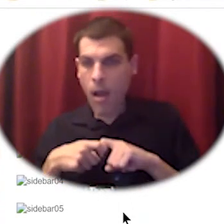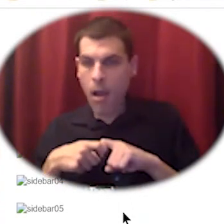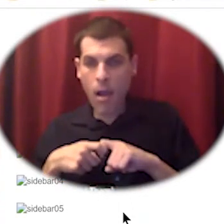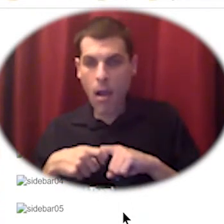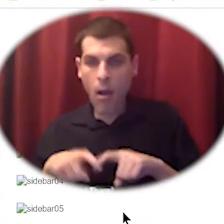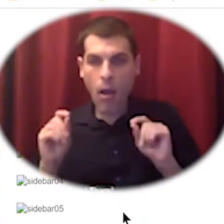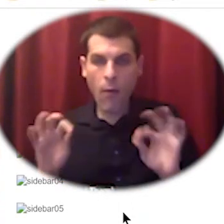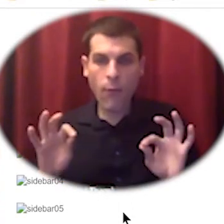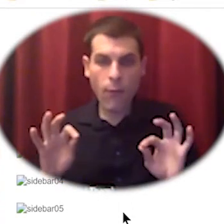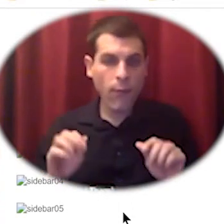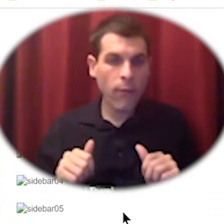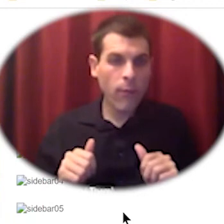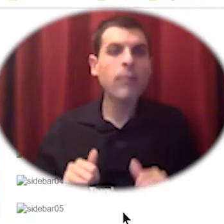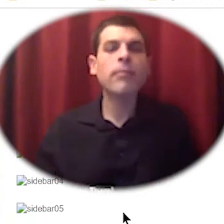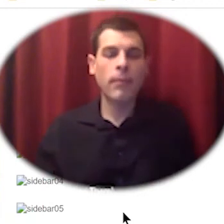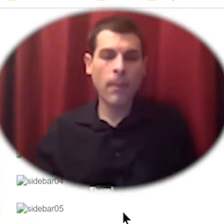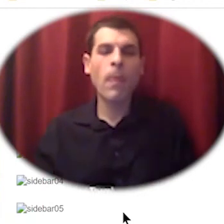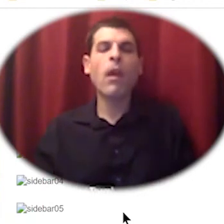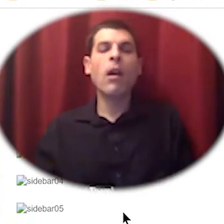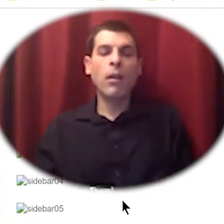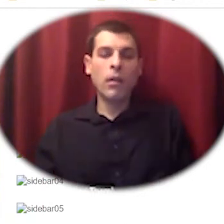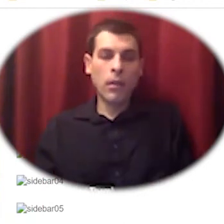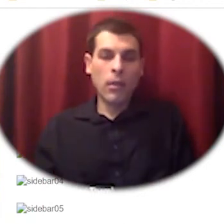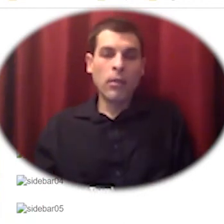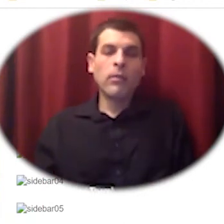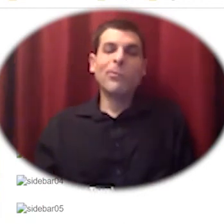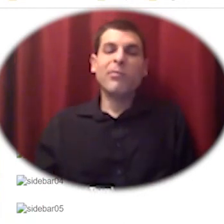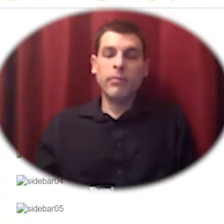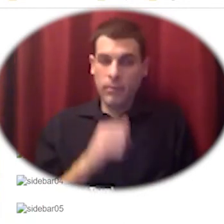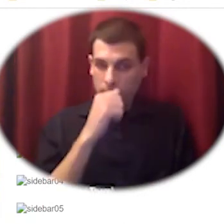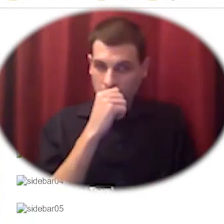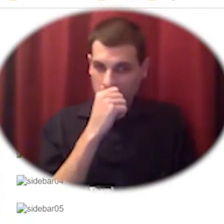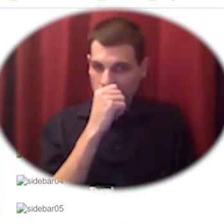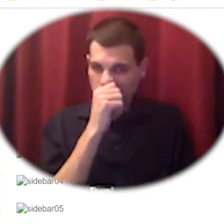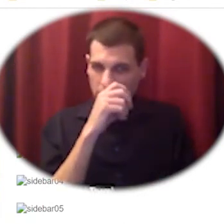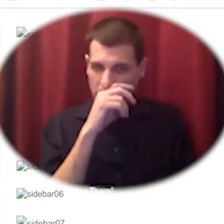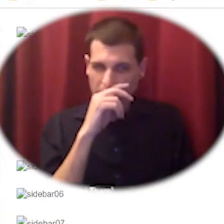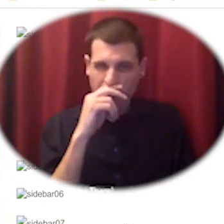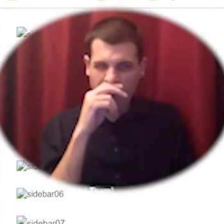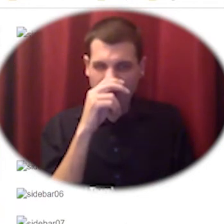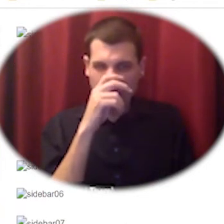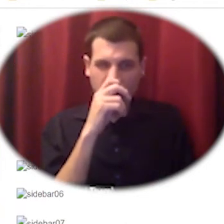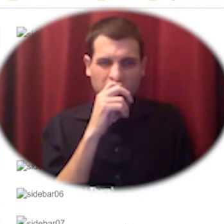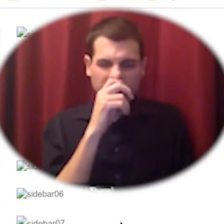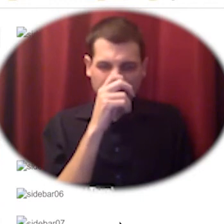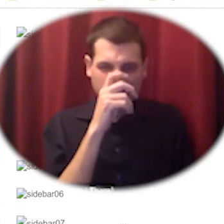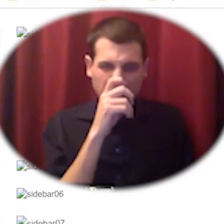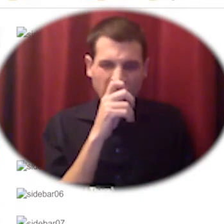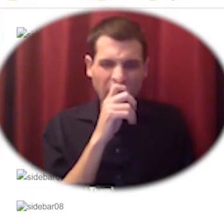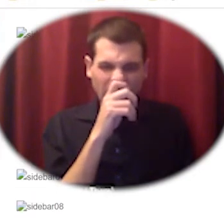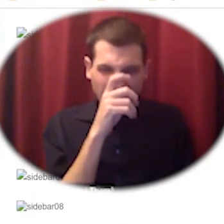this began almost a decade ago in china the yellow river the